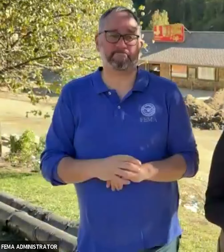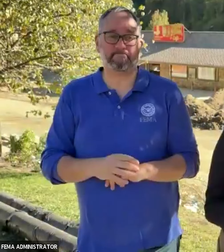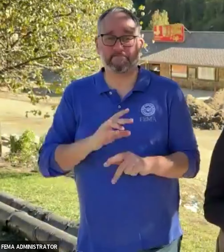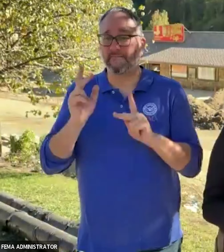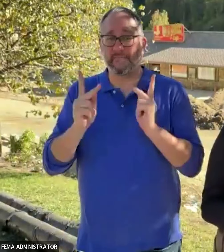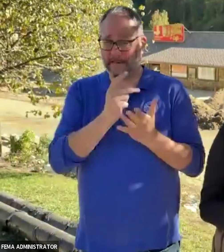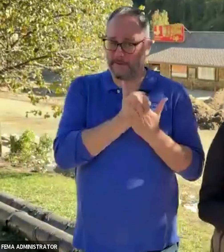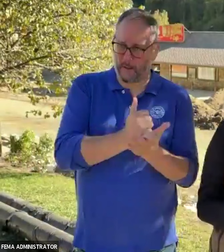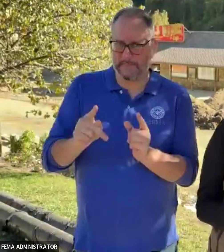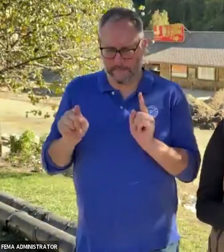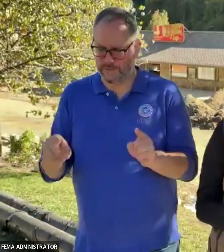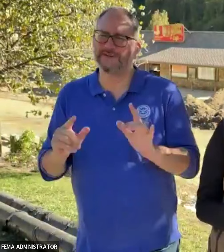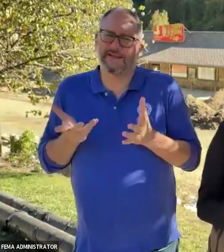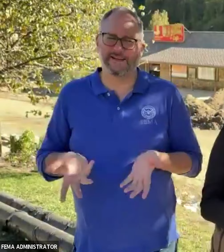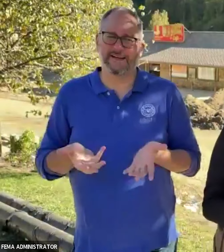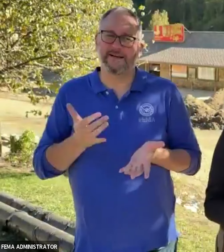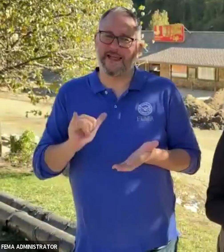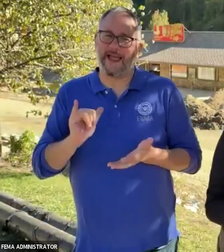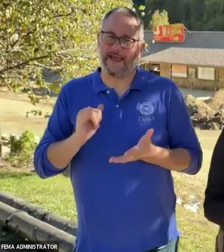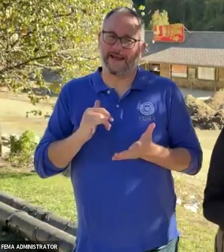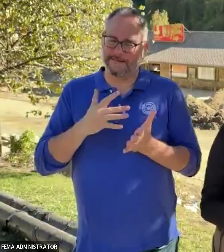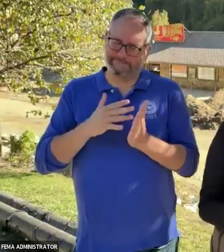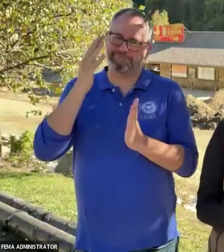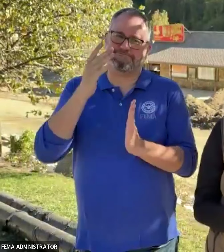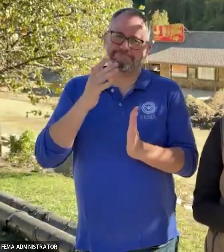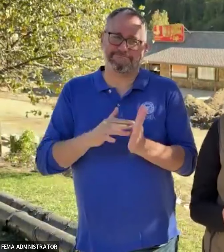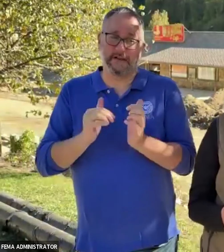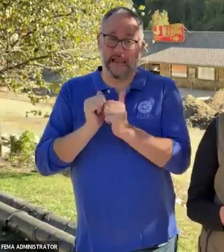This has been a recurring theme every stop that I've made during my visits here,